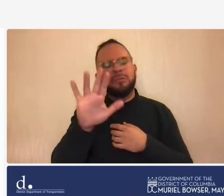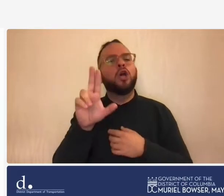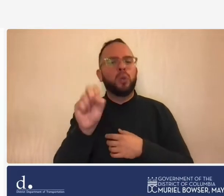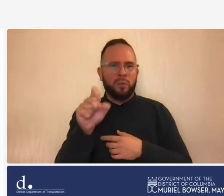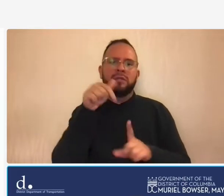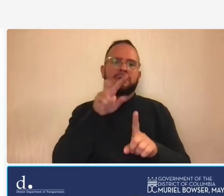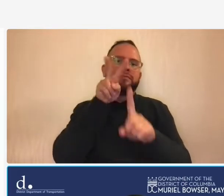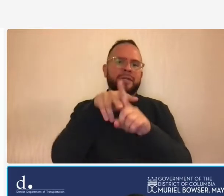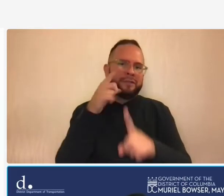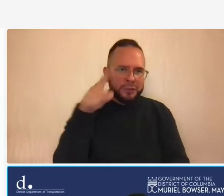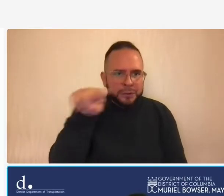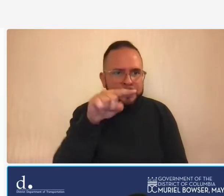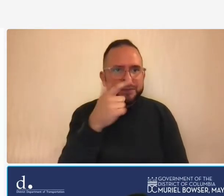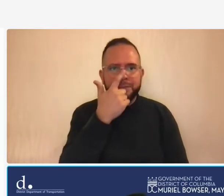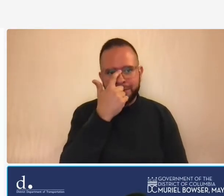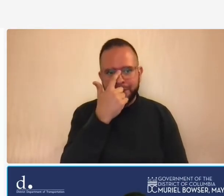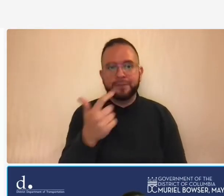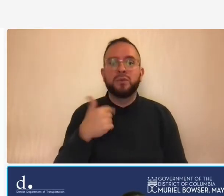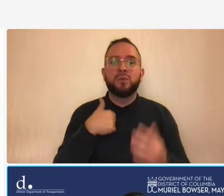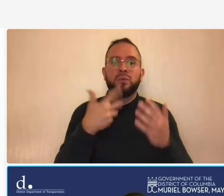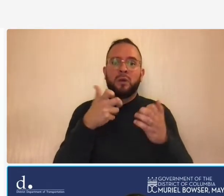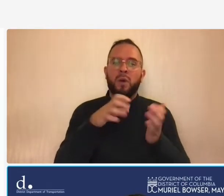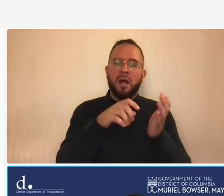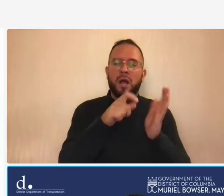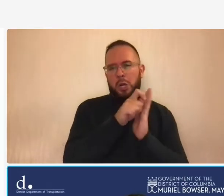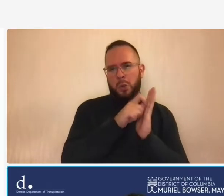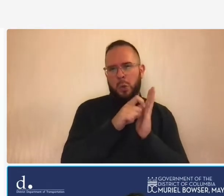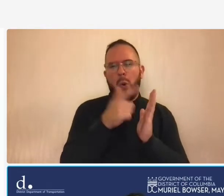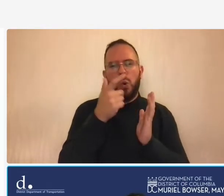so i want to have a note because we have services here that are listed but i want to also